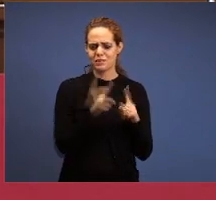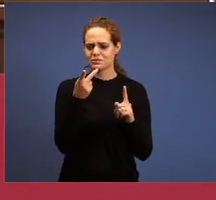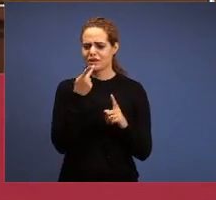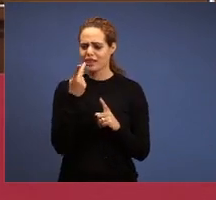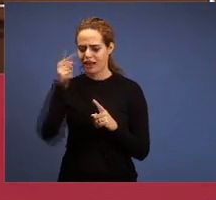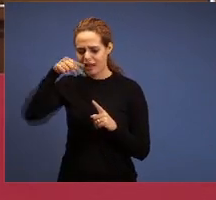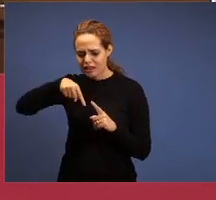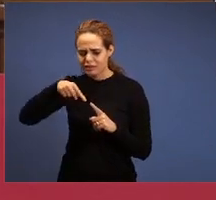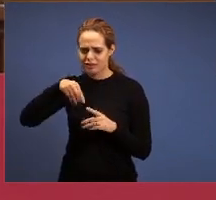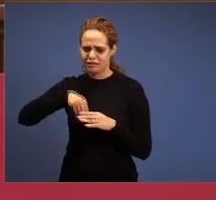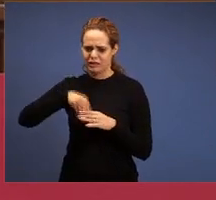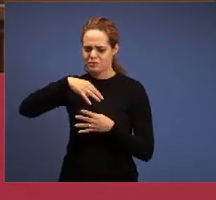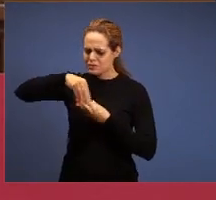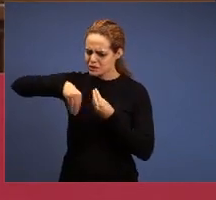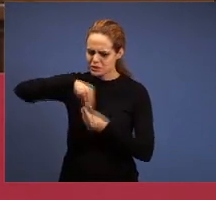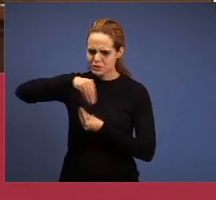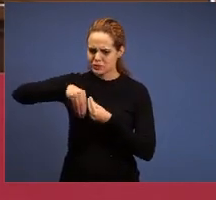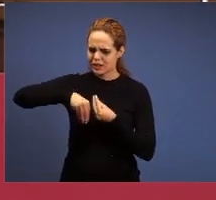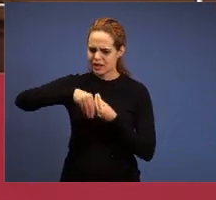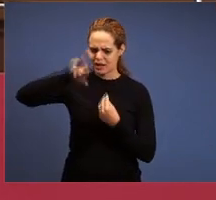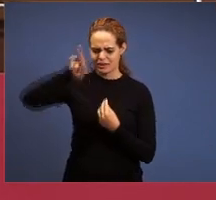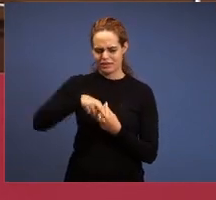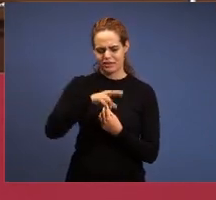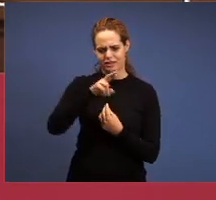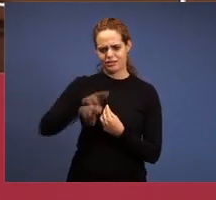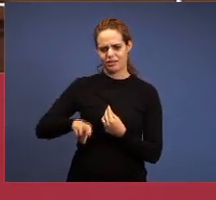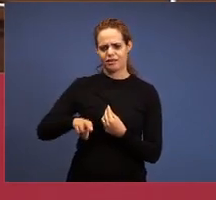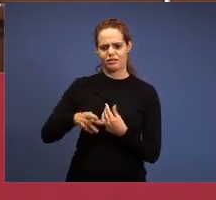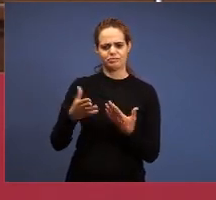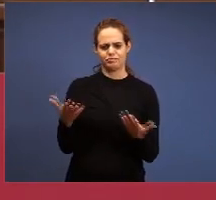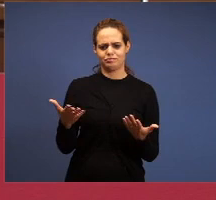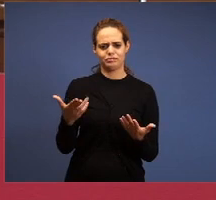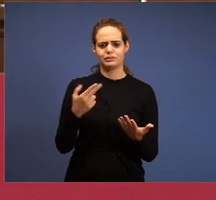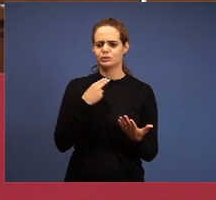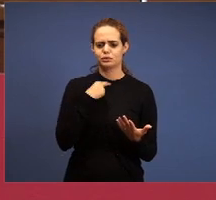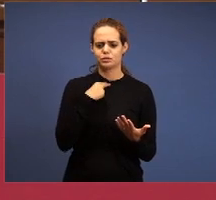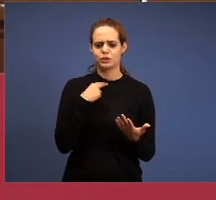and he knows and denies it all, the struggle is now